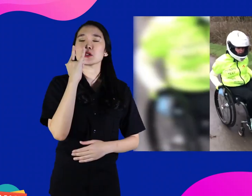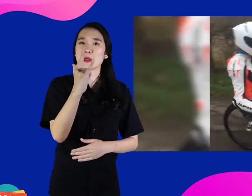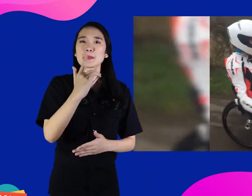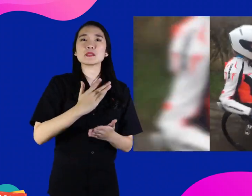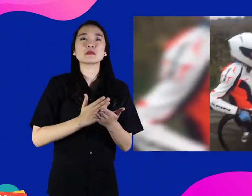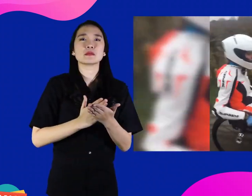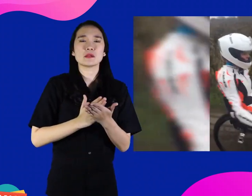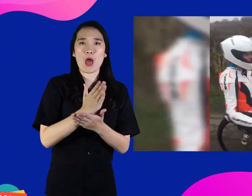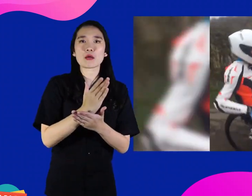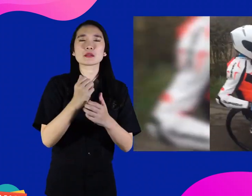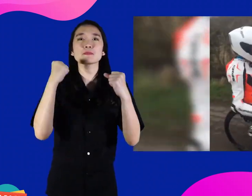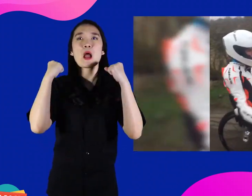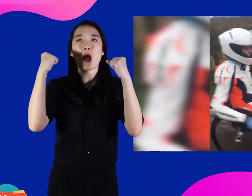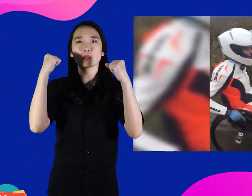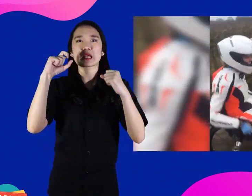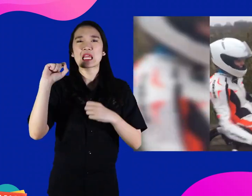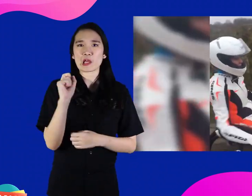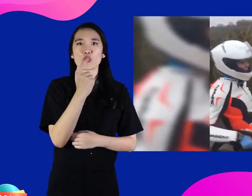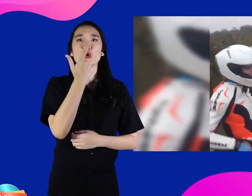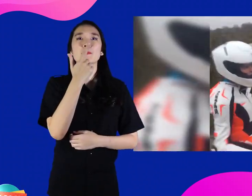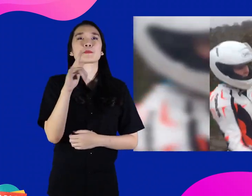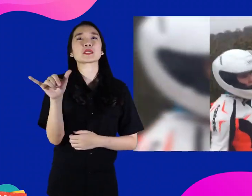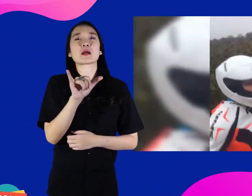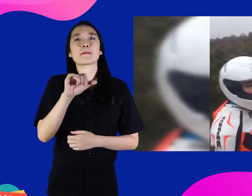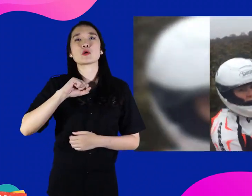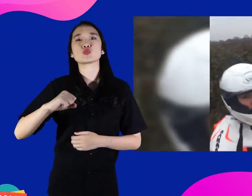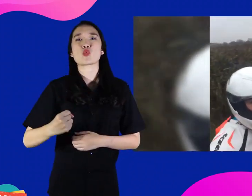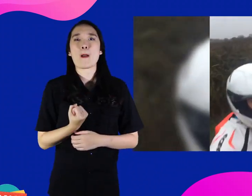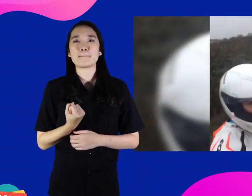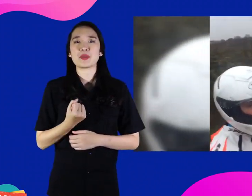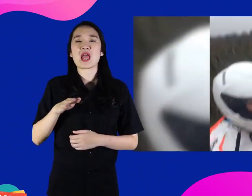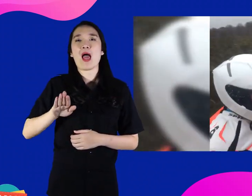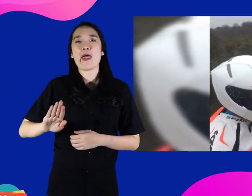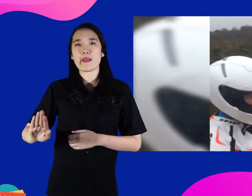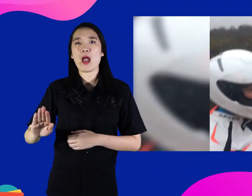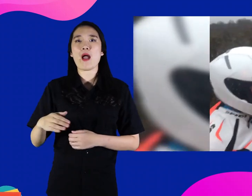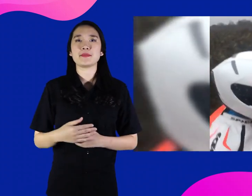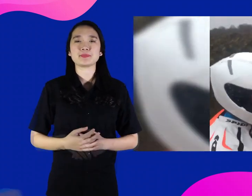and keep the spirit of living life with husband and children.